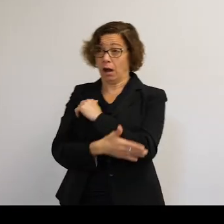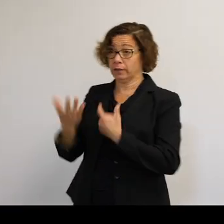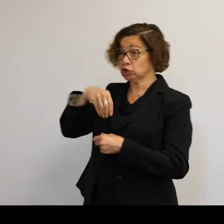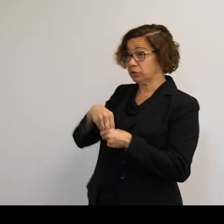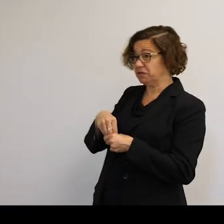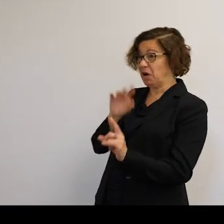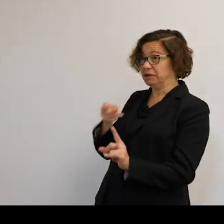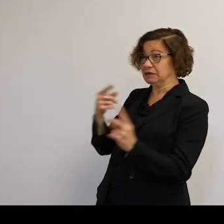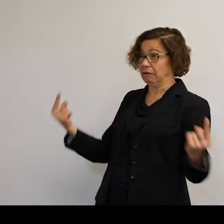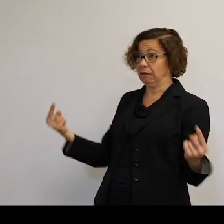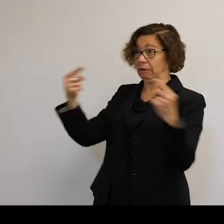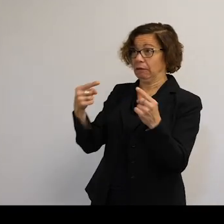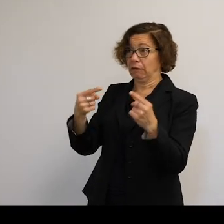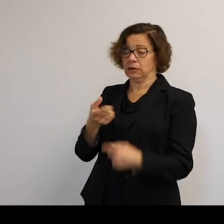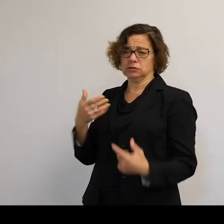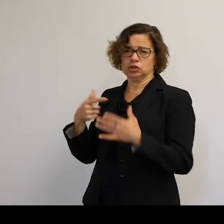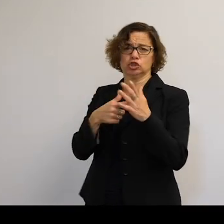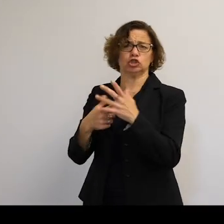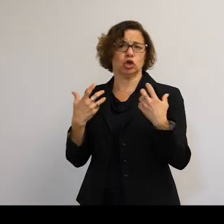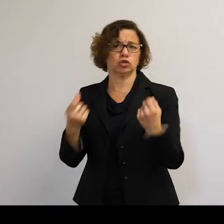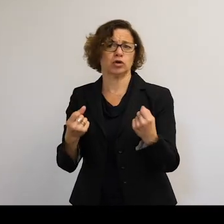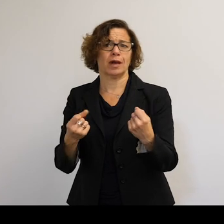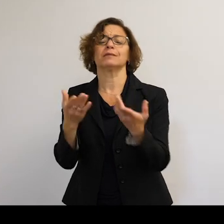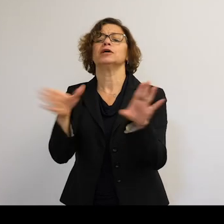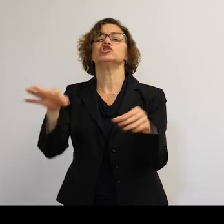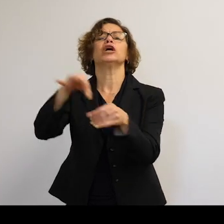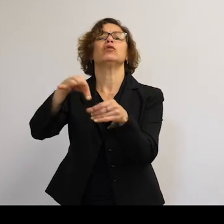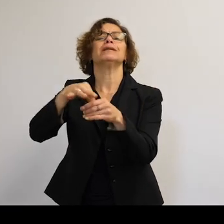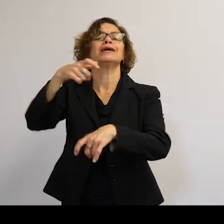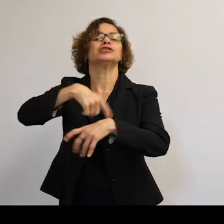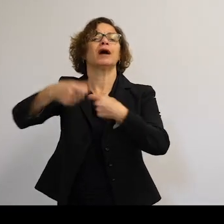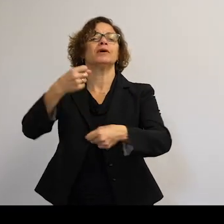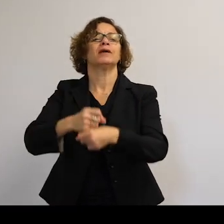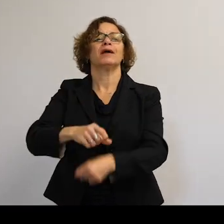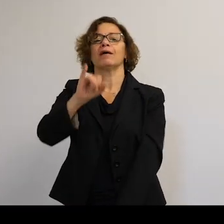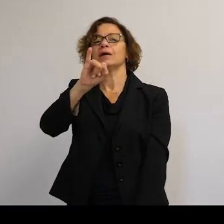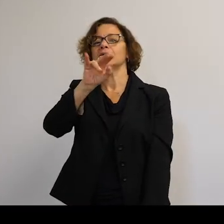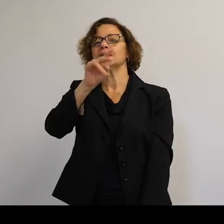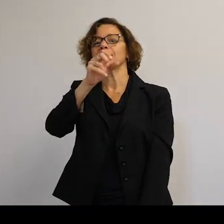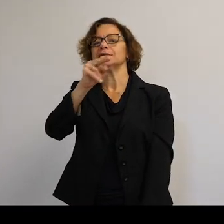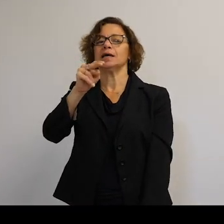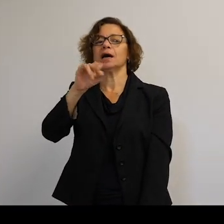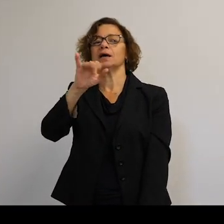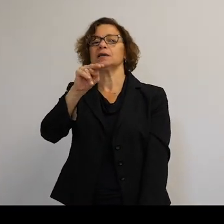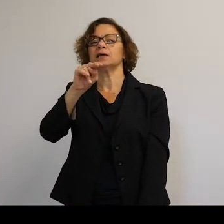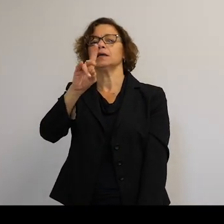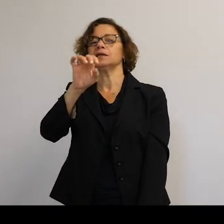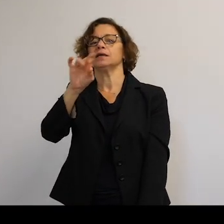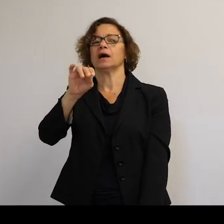Again, posturing-- it's general election season in India. This is the prime minister showing that they're